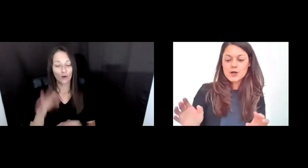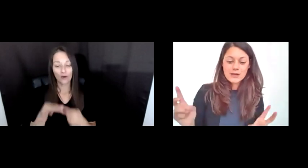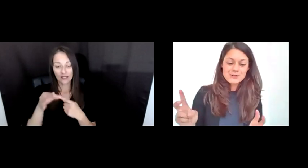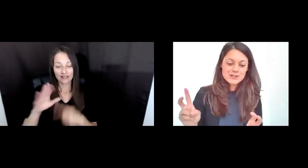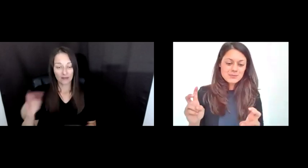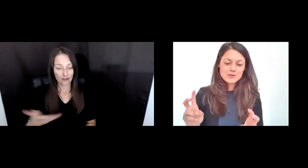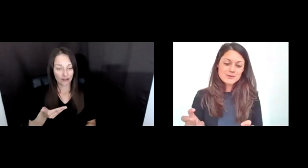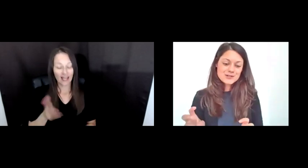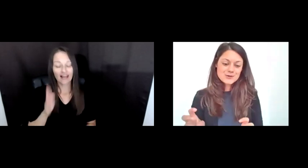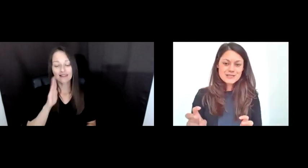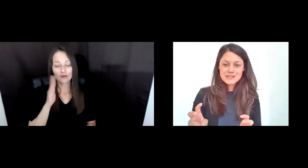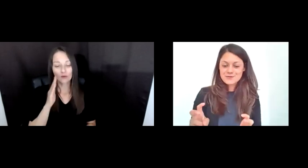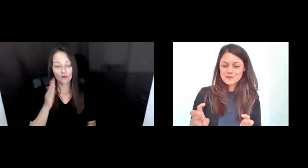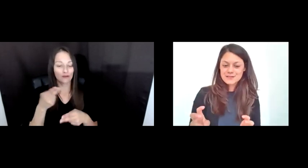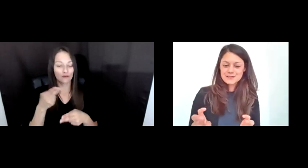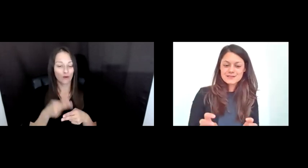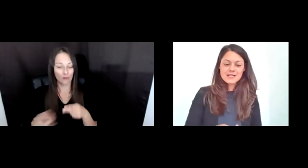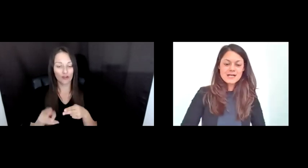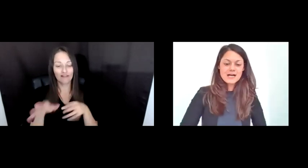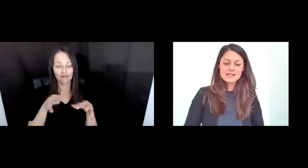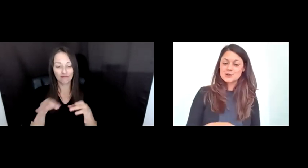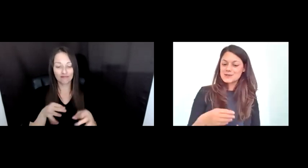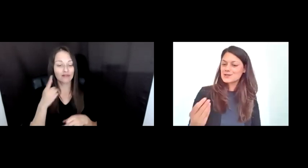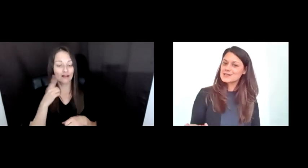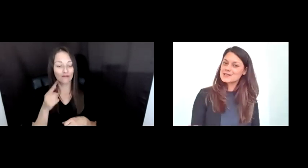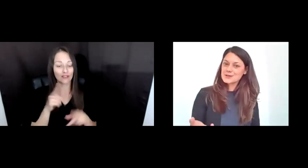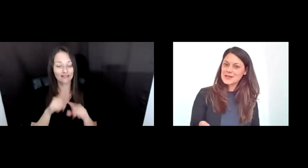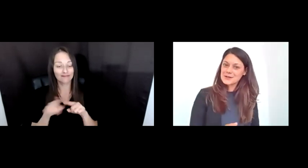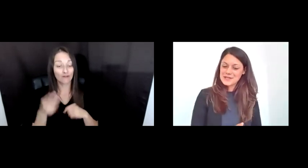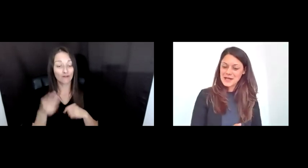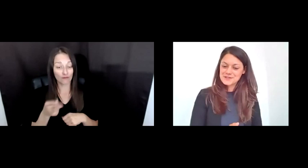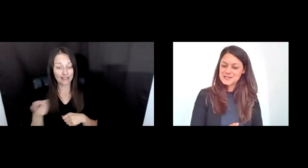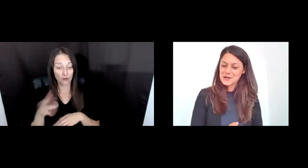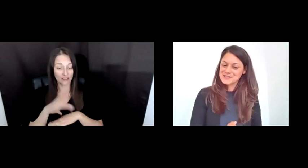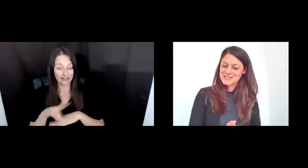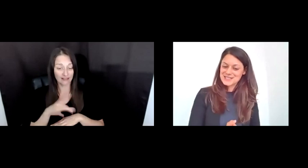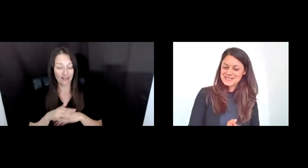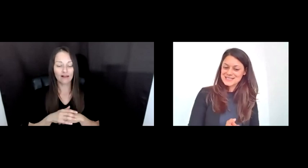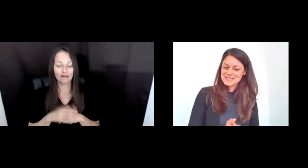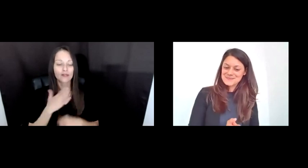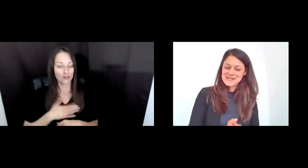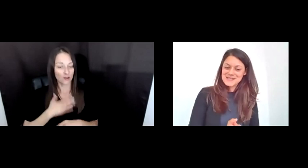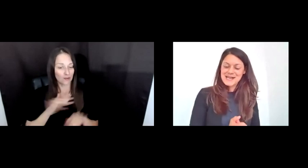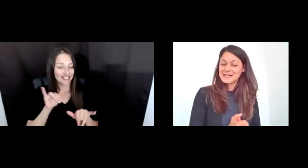ROUNDUP OF RESOURCES FOR THE FIELD, SO BE SURE TO STICK AROUND AFTER THESE CONVERSATIONS. AND